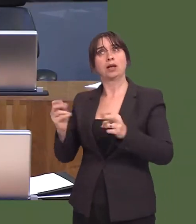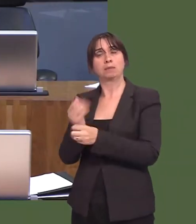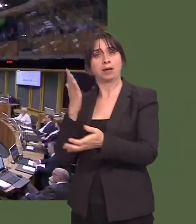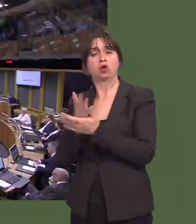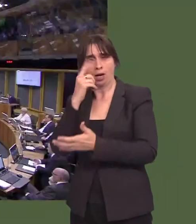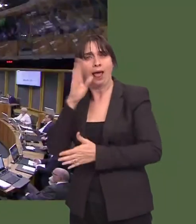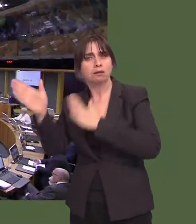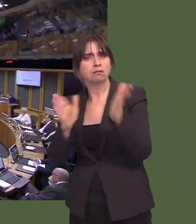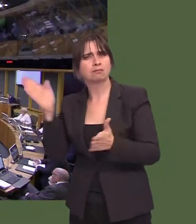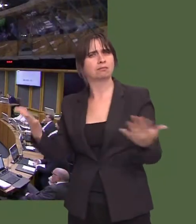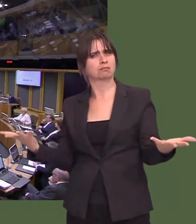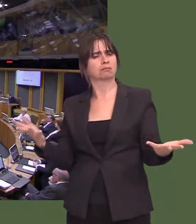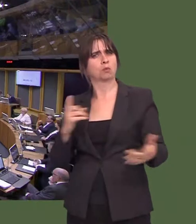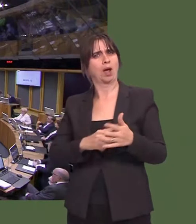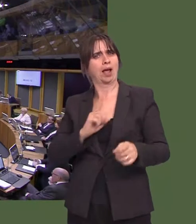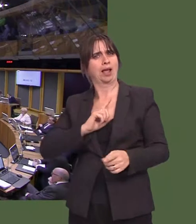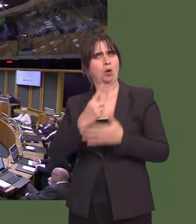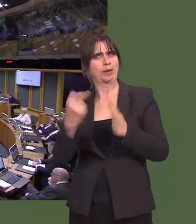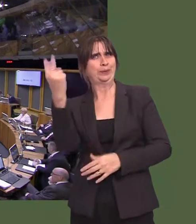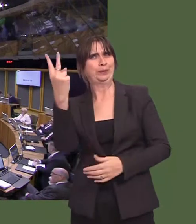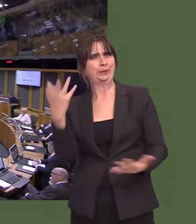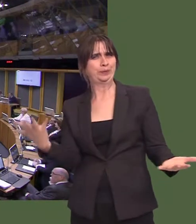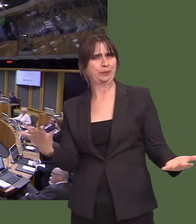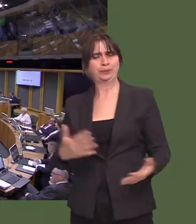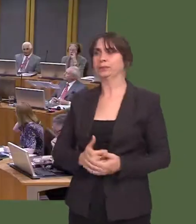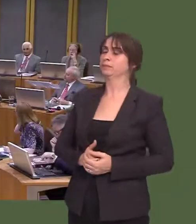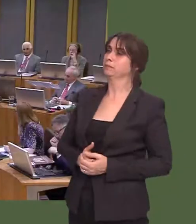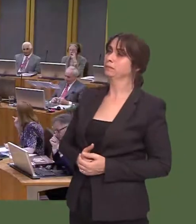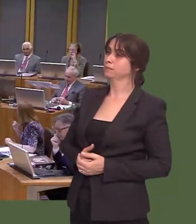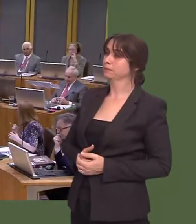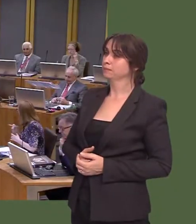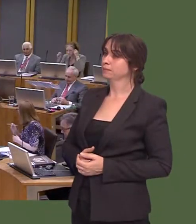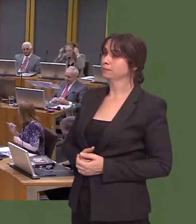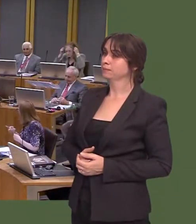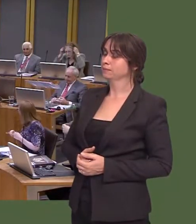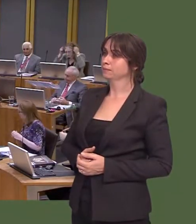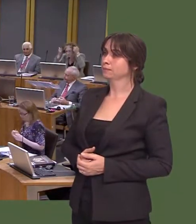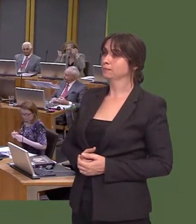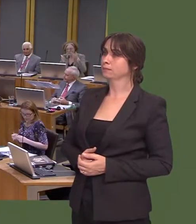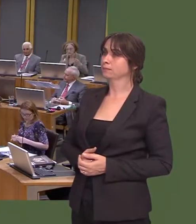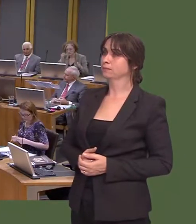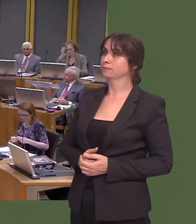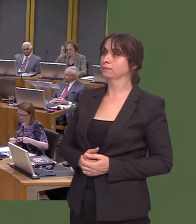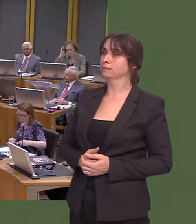Caroline Jones: First Minister, the best way to improve access to work experience placements